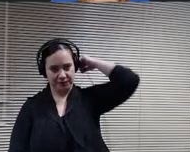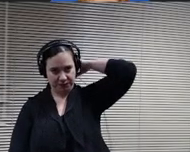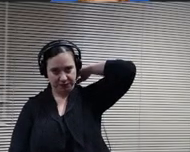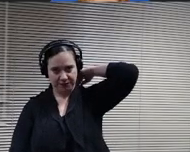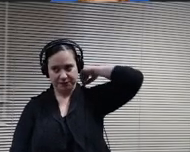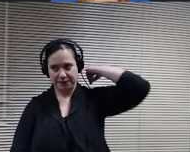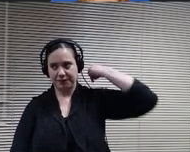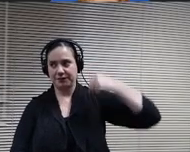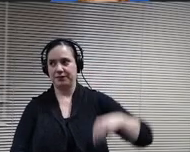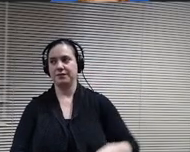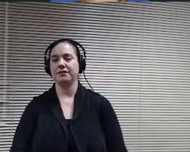Thank you, Christine Mike.